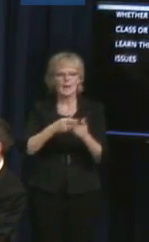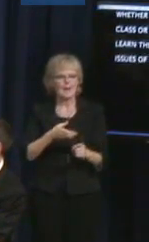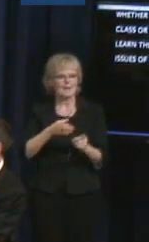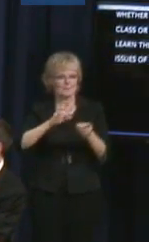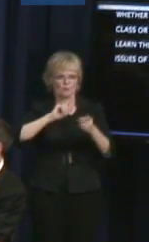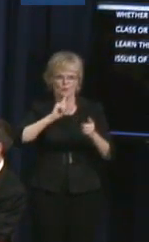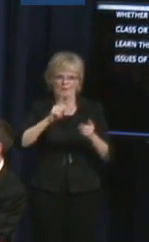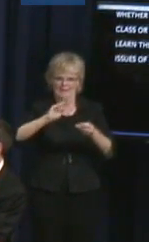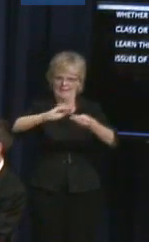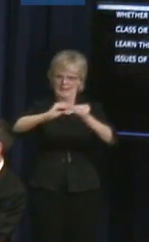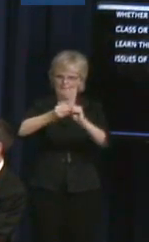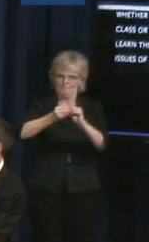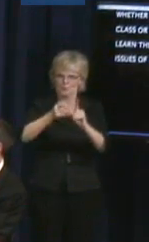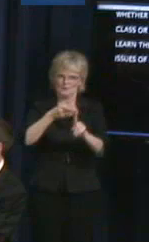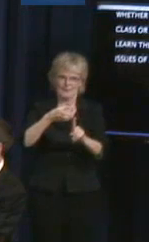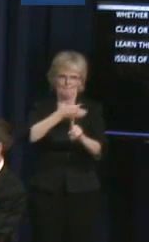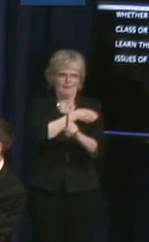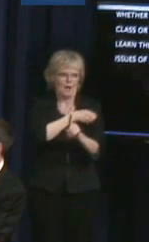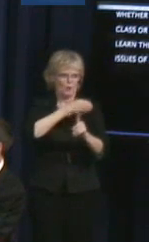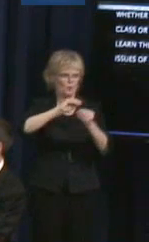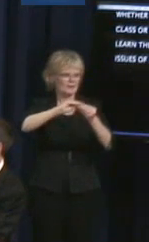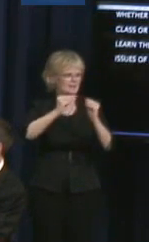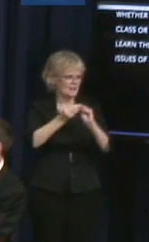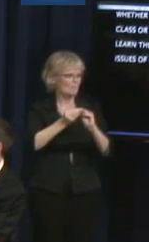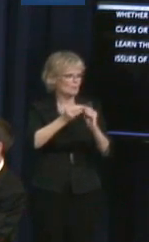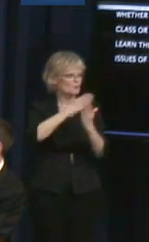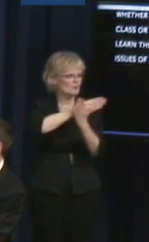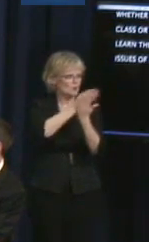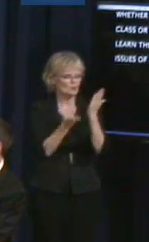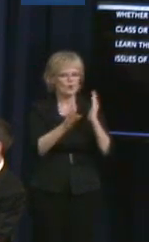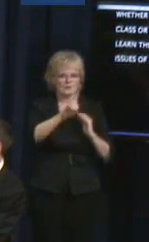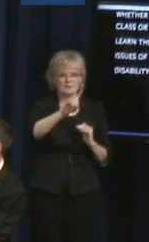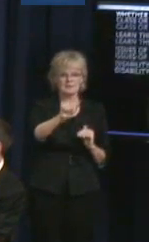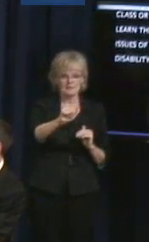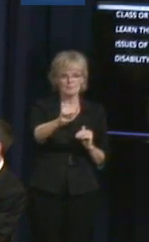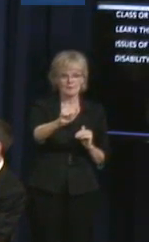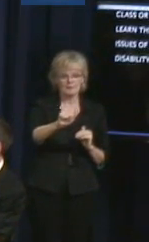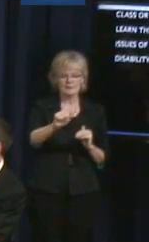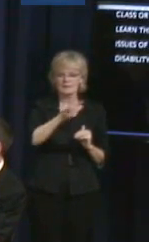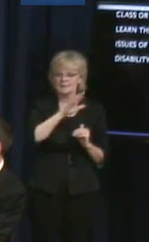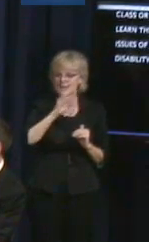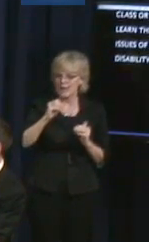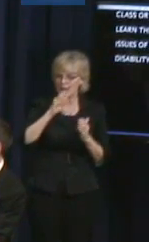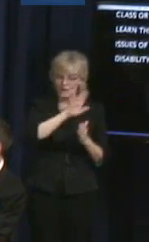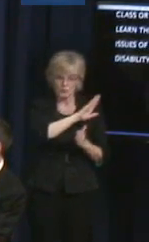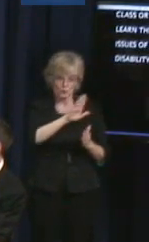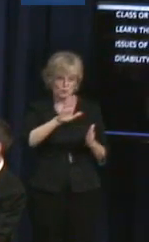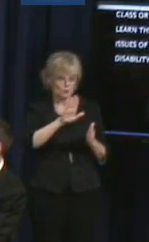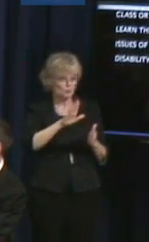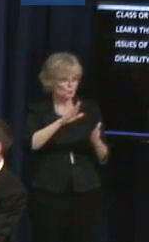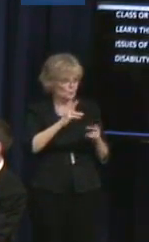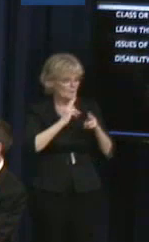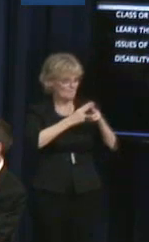and power across disability. And the points that came up here frequently, addressing